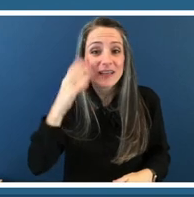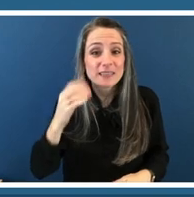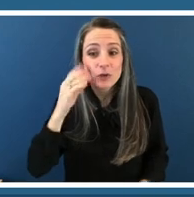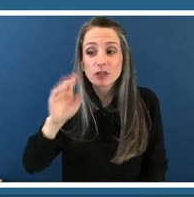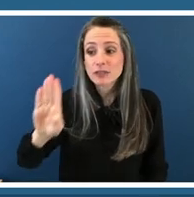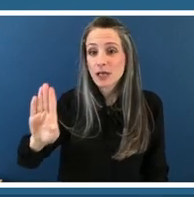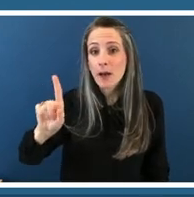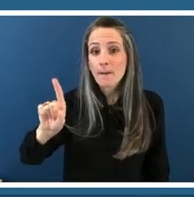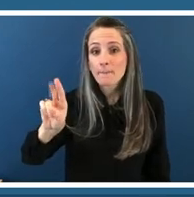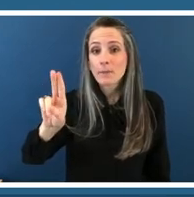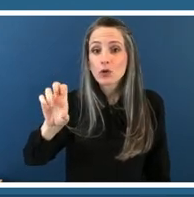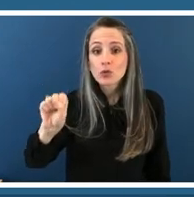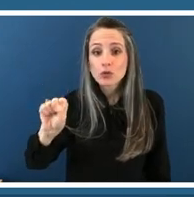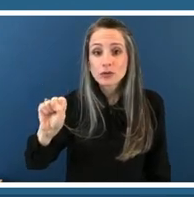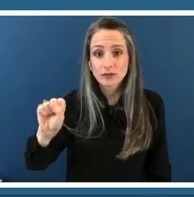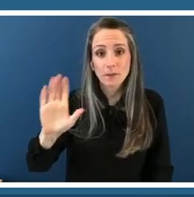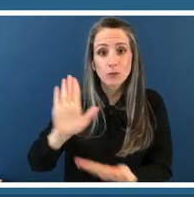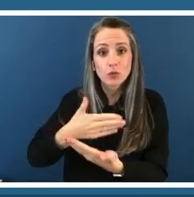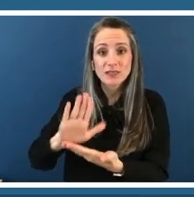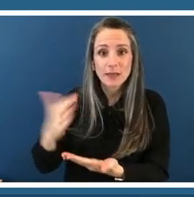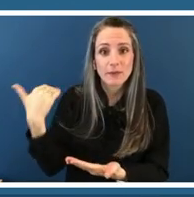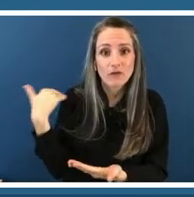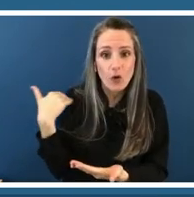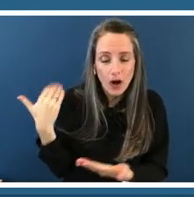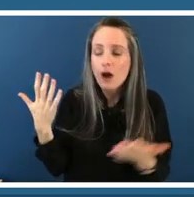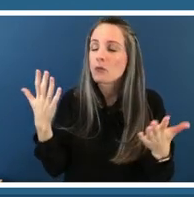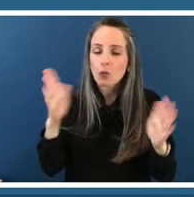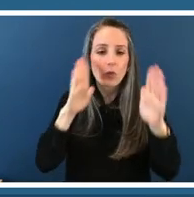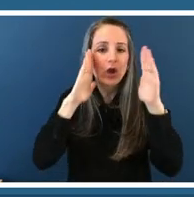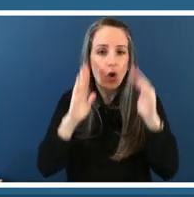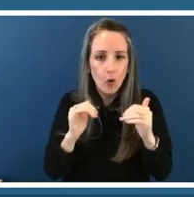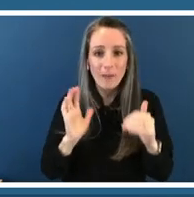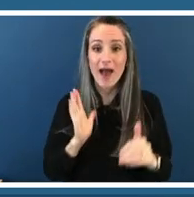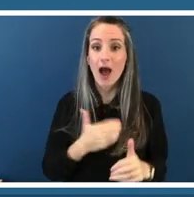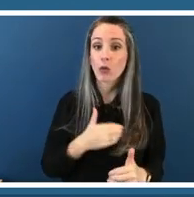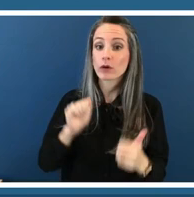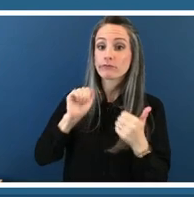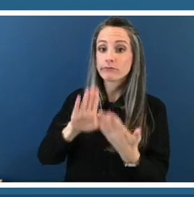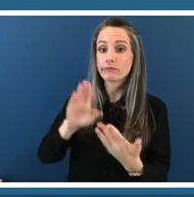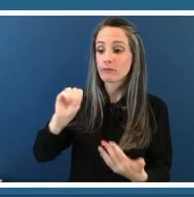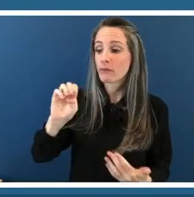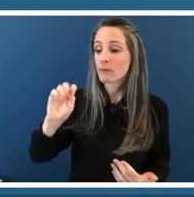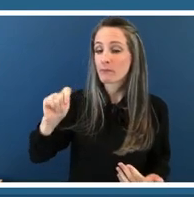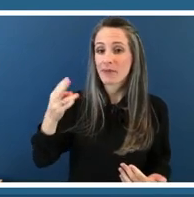confidence to try it out for yourself next slide